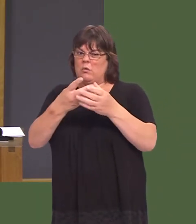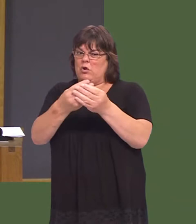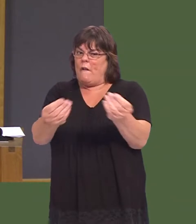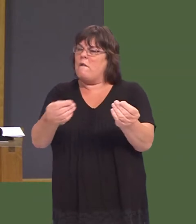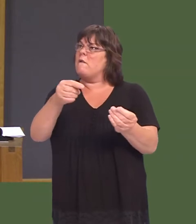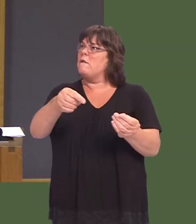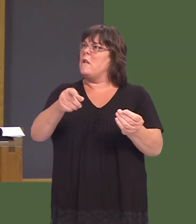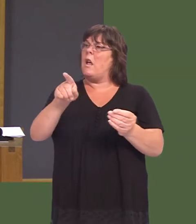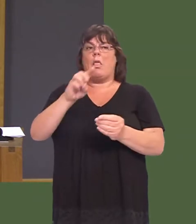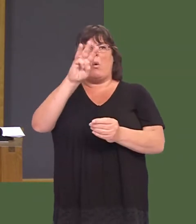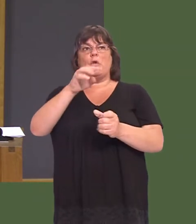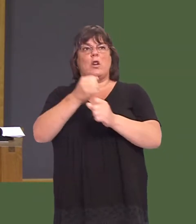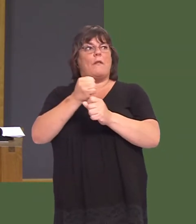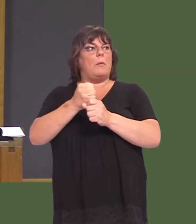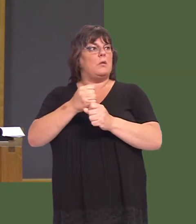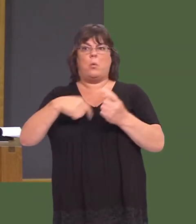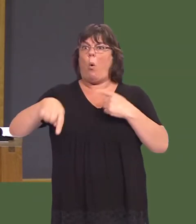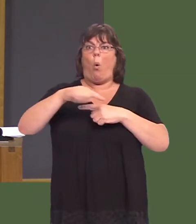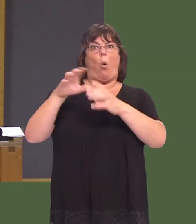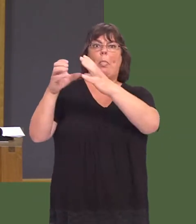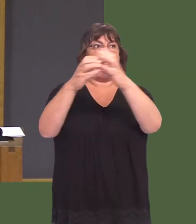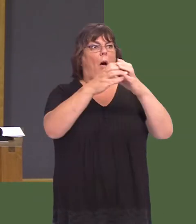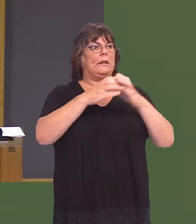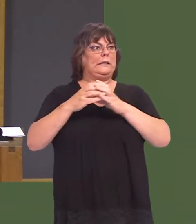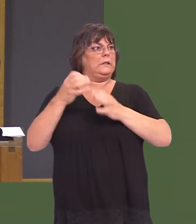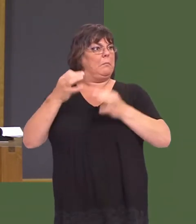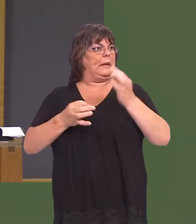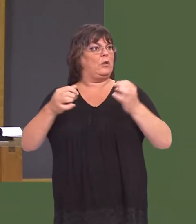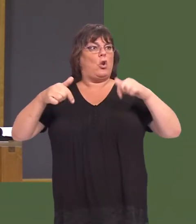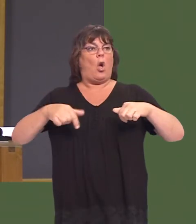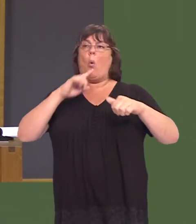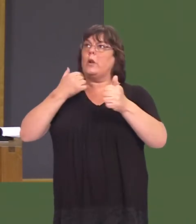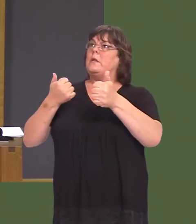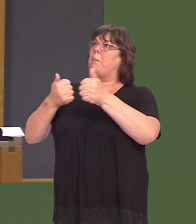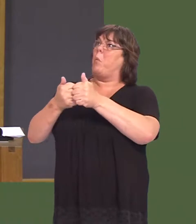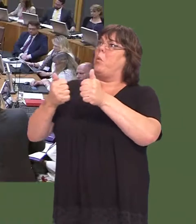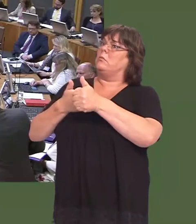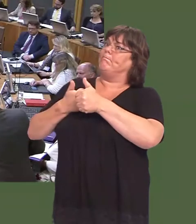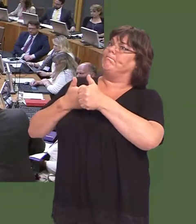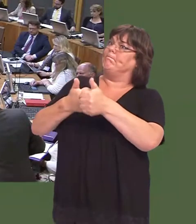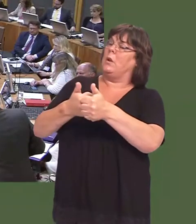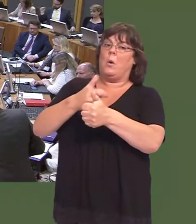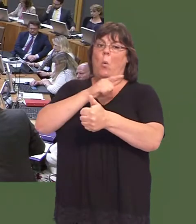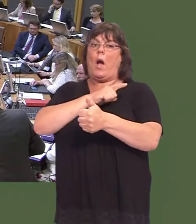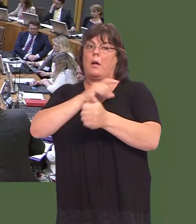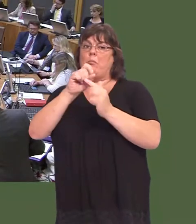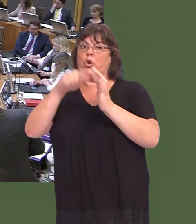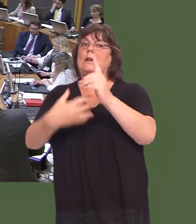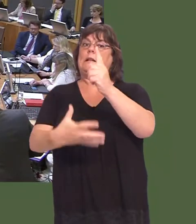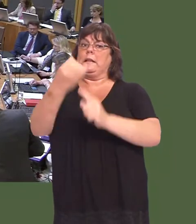And the Welsh Government would have the united support, I think, of all the parties in this Assembly behind it to make this project succeed.